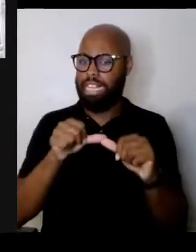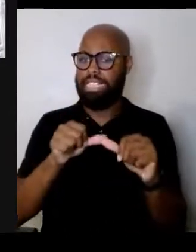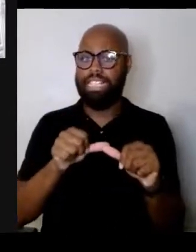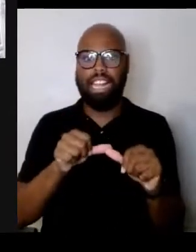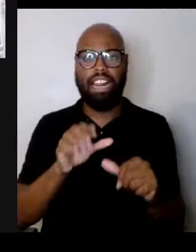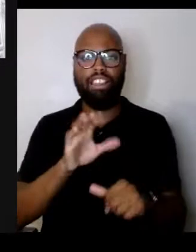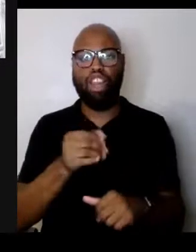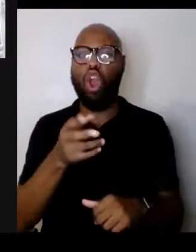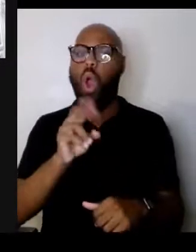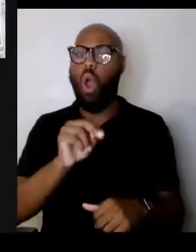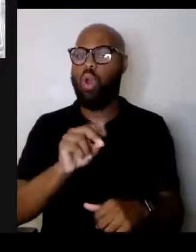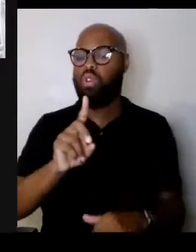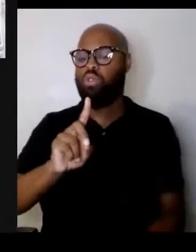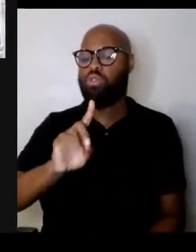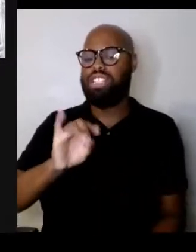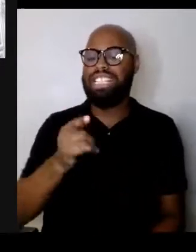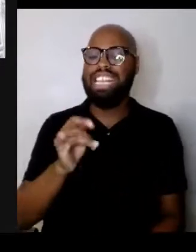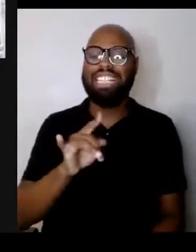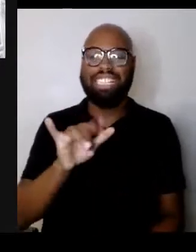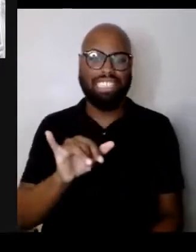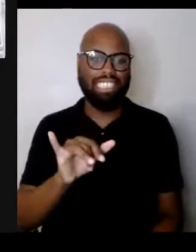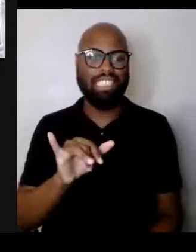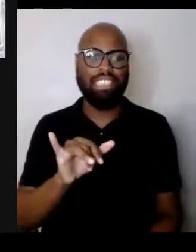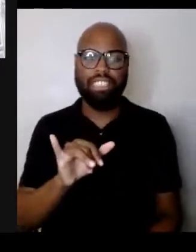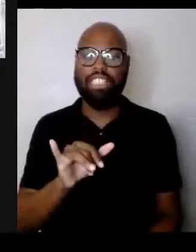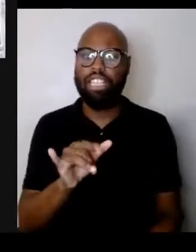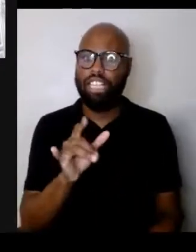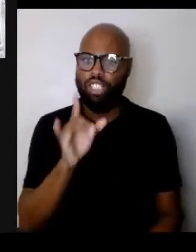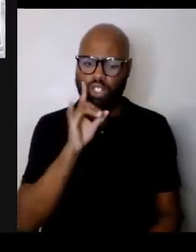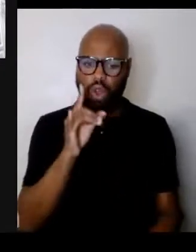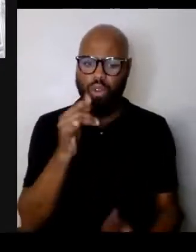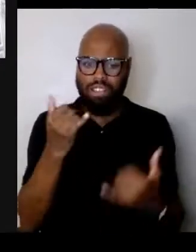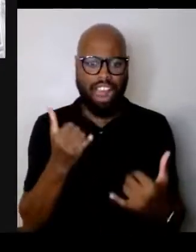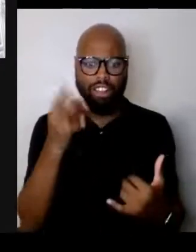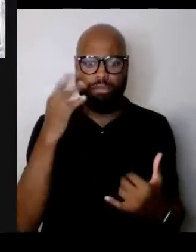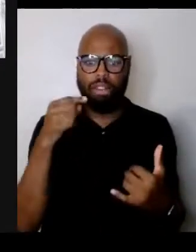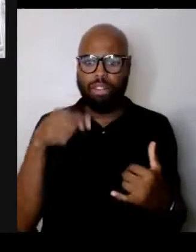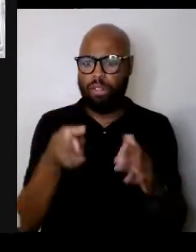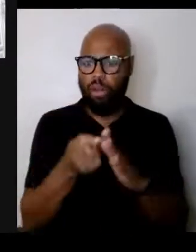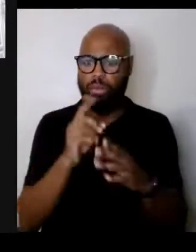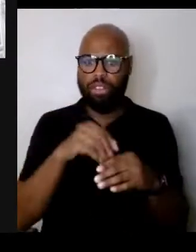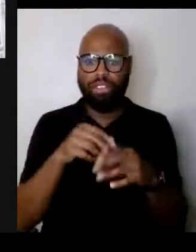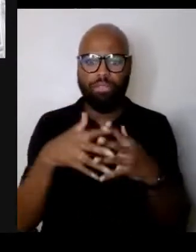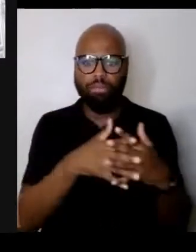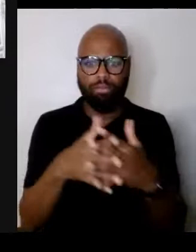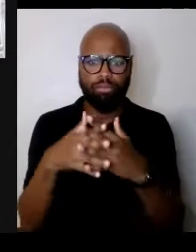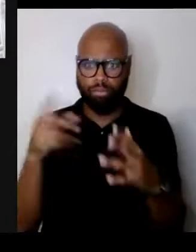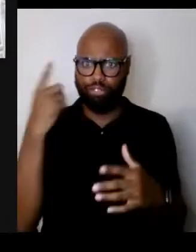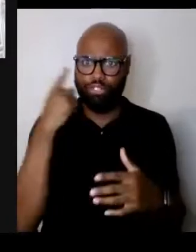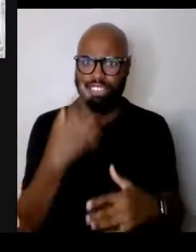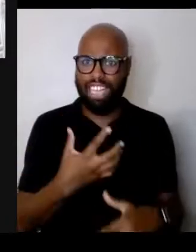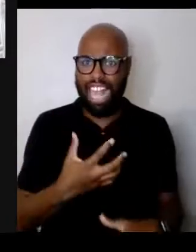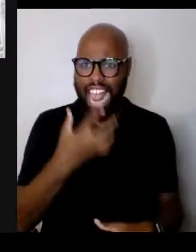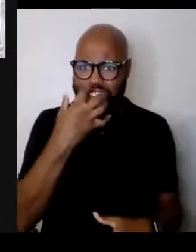when you experience this moment in America, do you think anger serves a purpose in our struggle